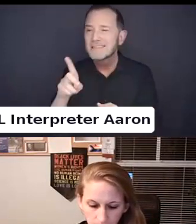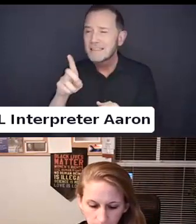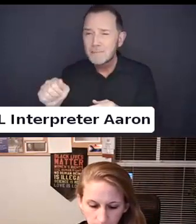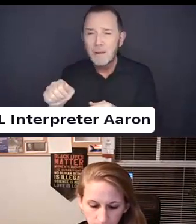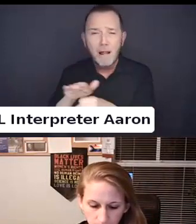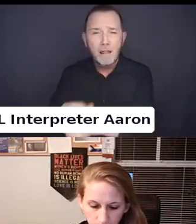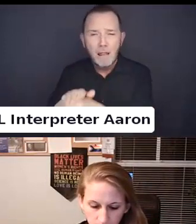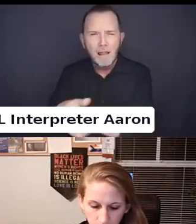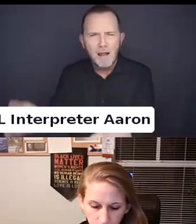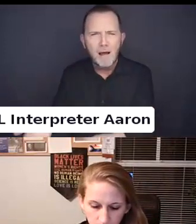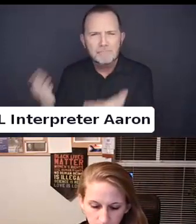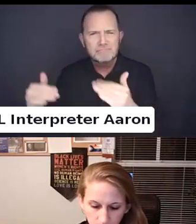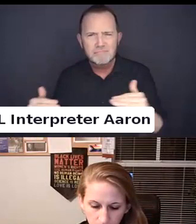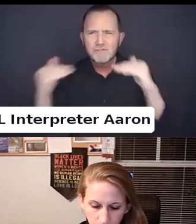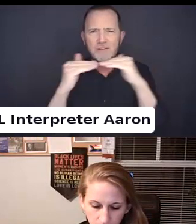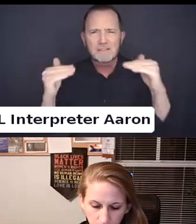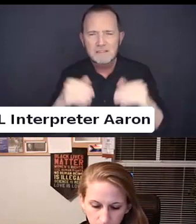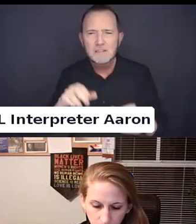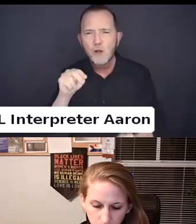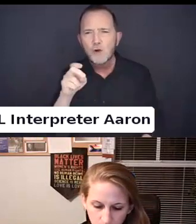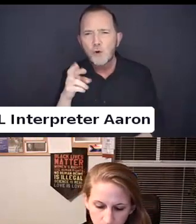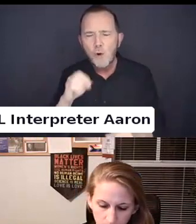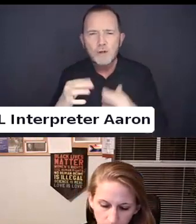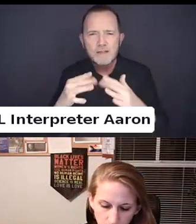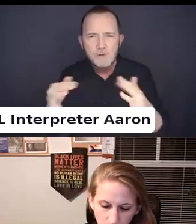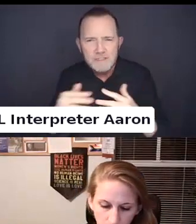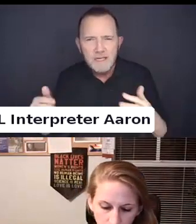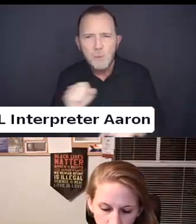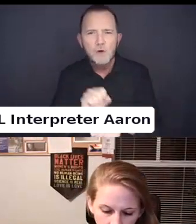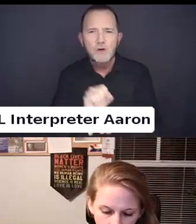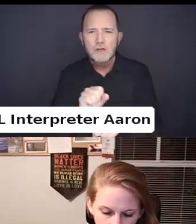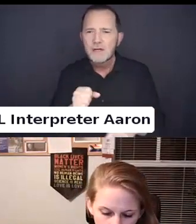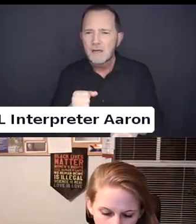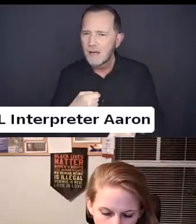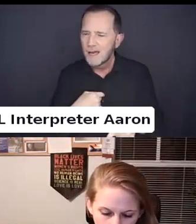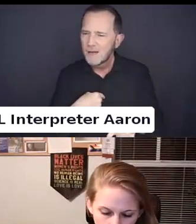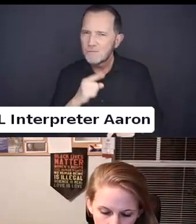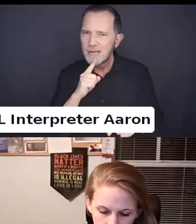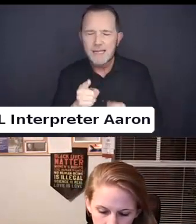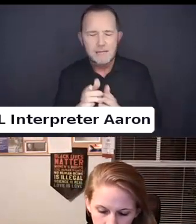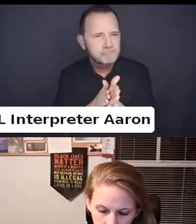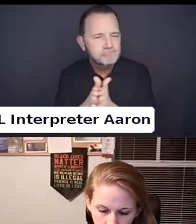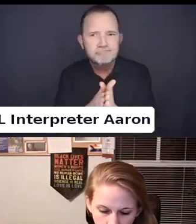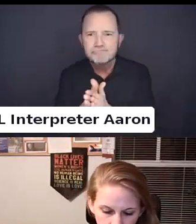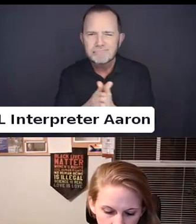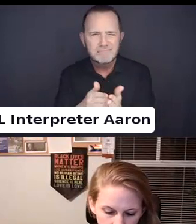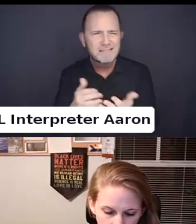About narrow diversity framework and really just addressing some of these unnecessary